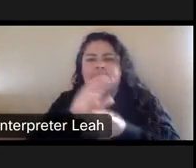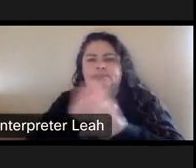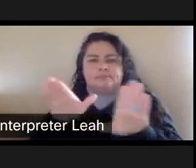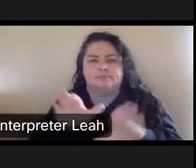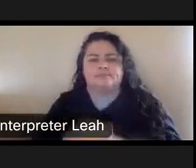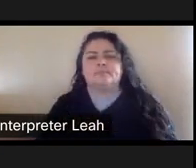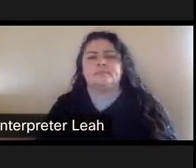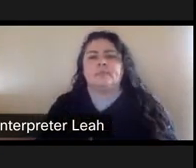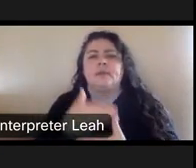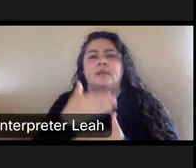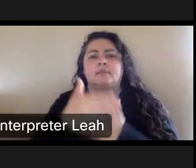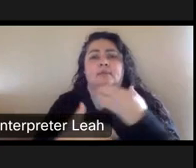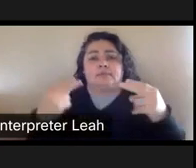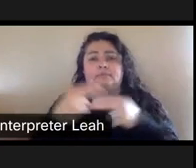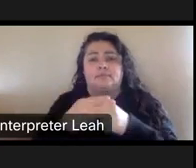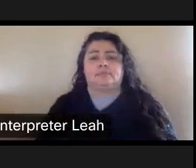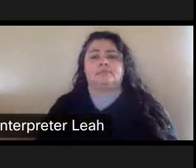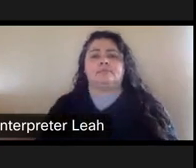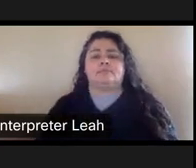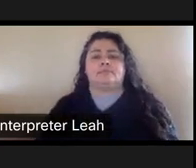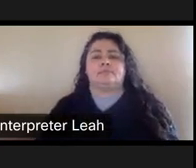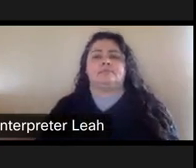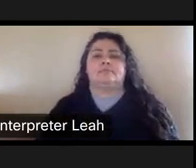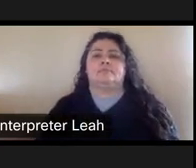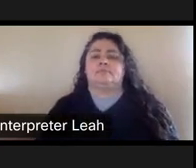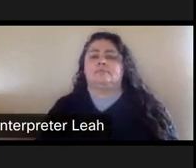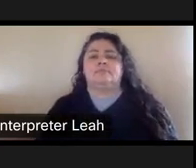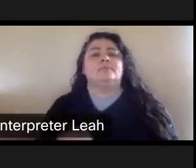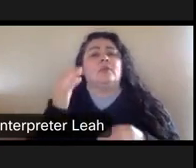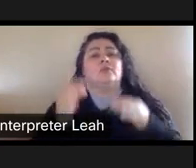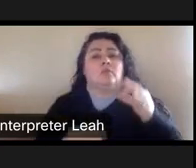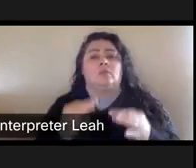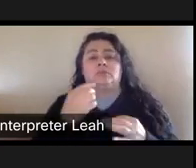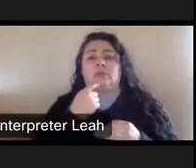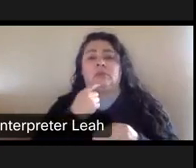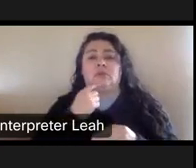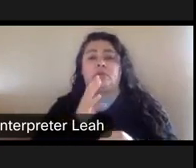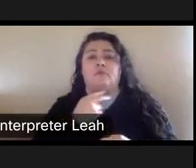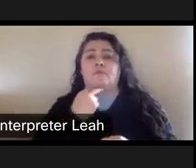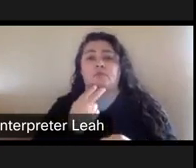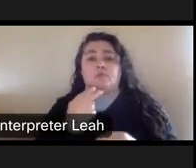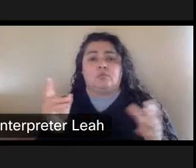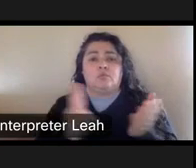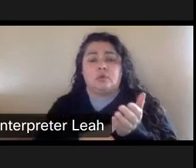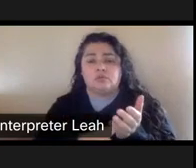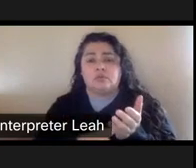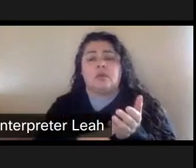Next slide the court also, by the way, said the oral contract where the parks person said, um.